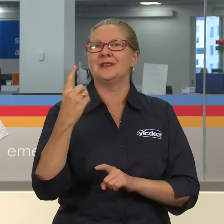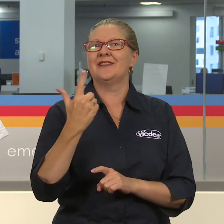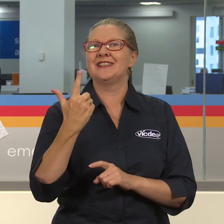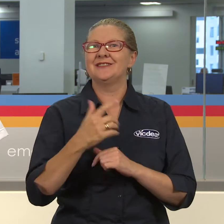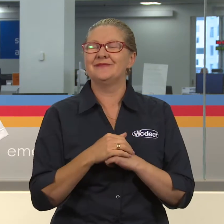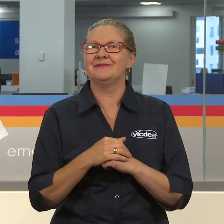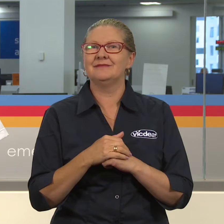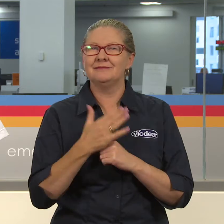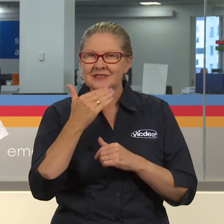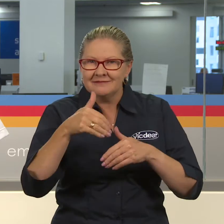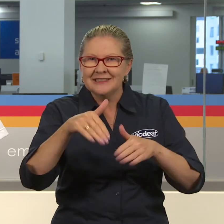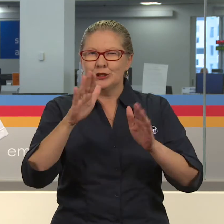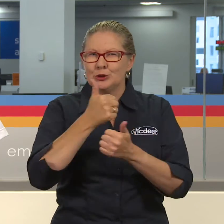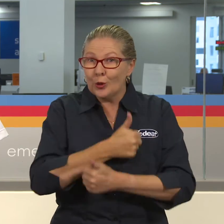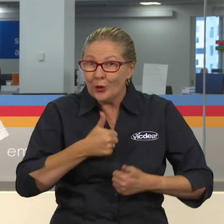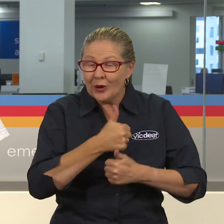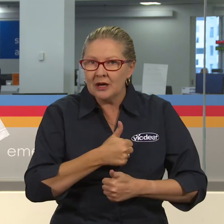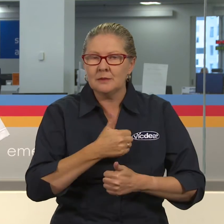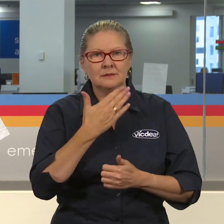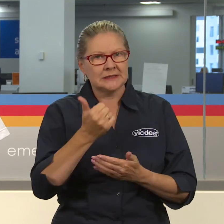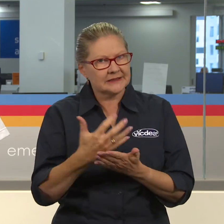Go and enjoy it. Stay safe and look after each other.